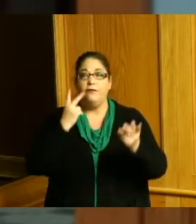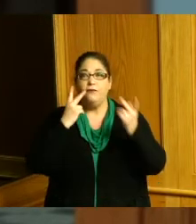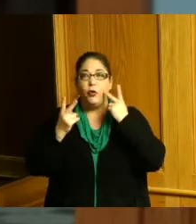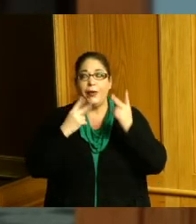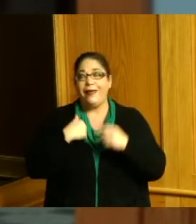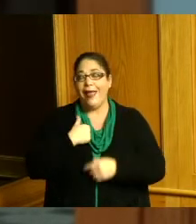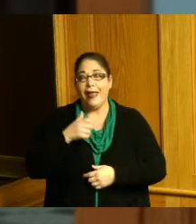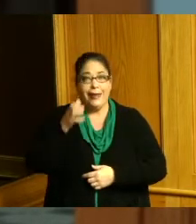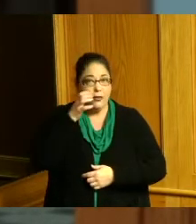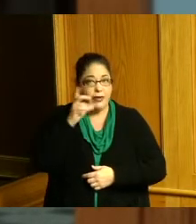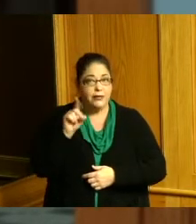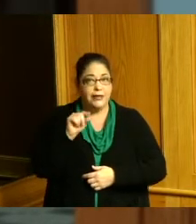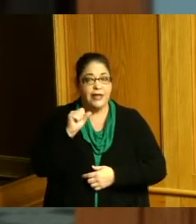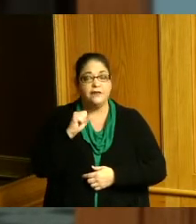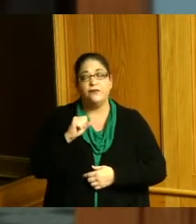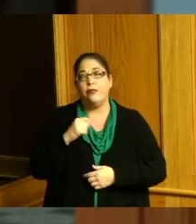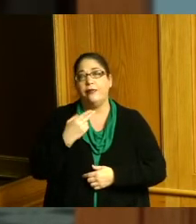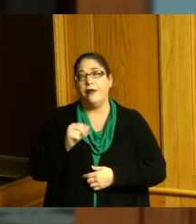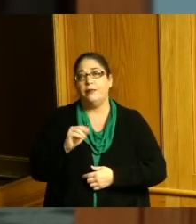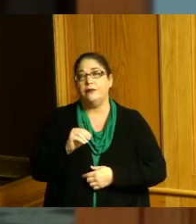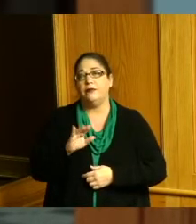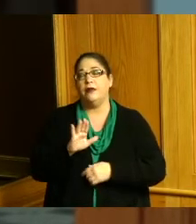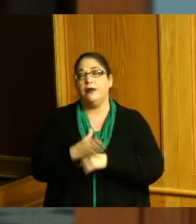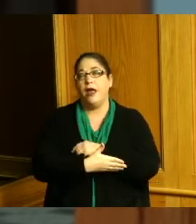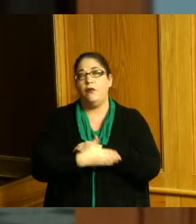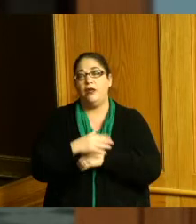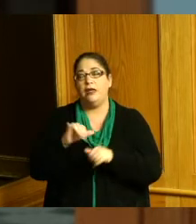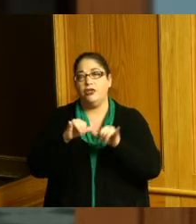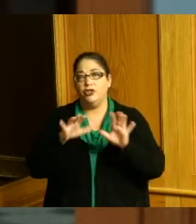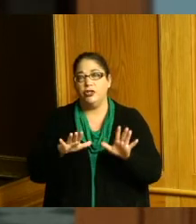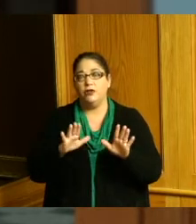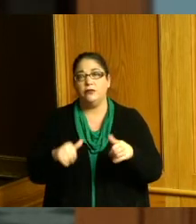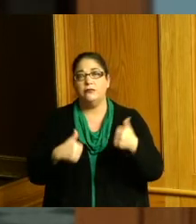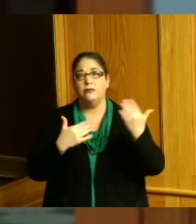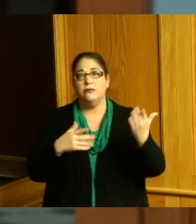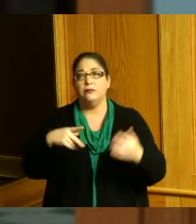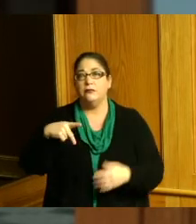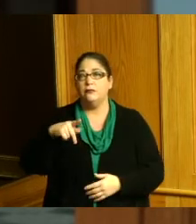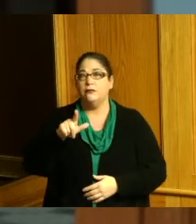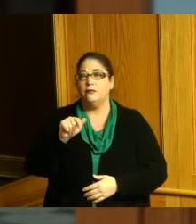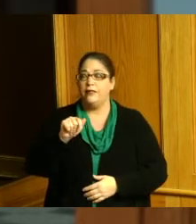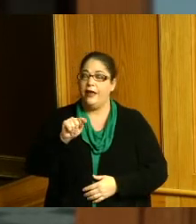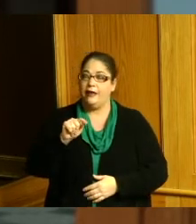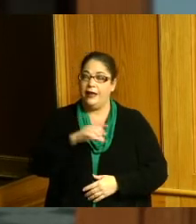Hamilton County engineer to prepare and submit a survey platinum report on the proposed location